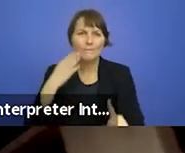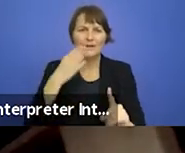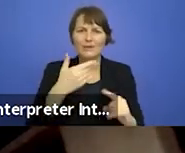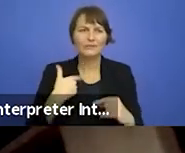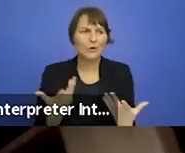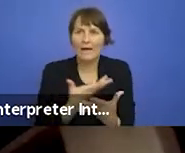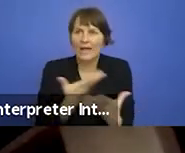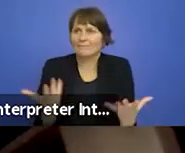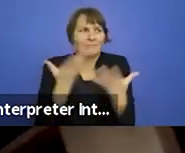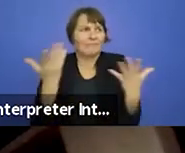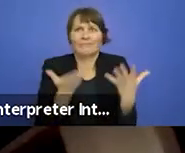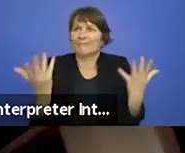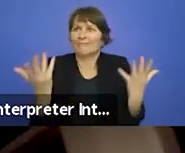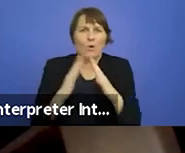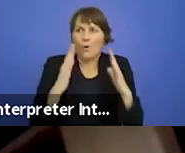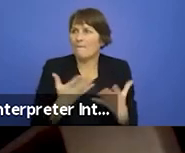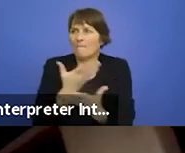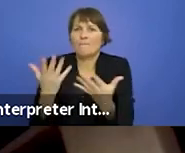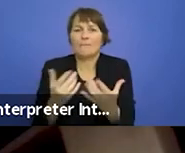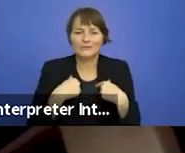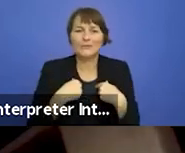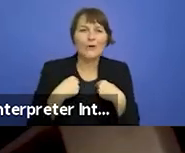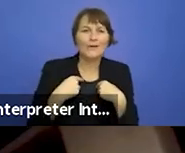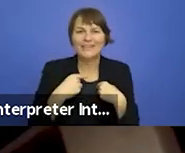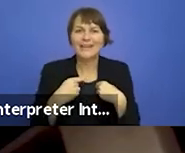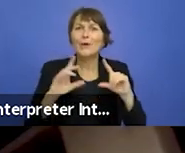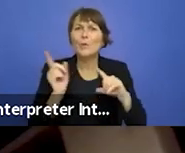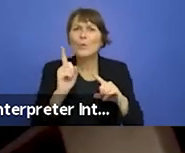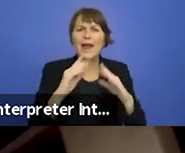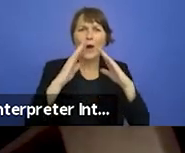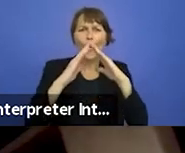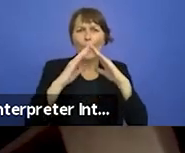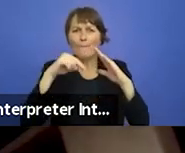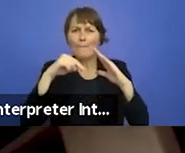the work it seems logical to look for that home in Europe. Together with the Royal Shakespeare